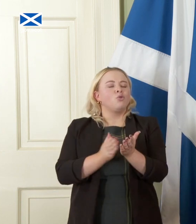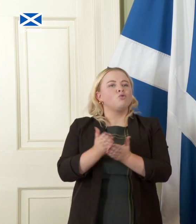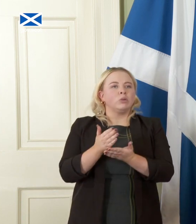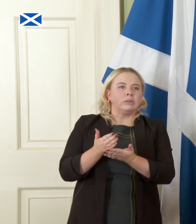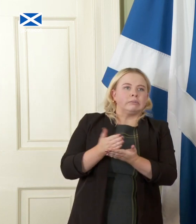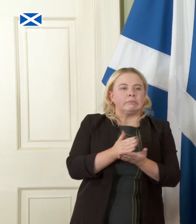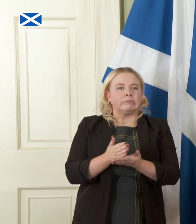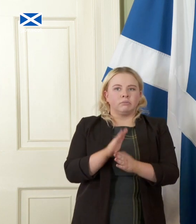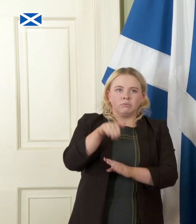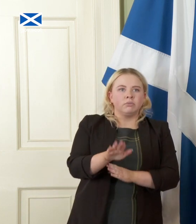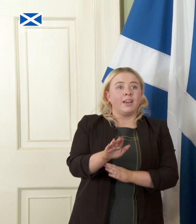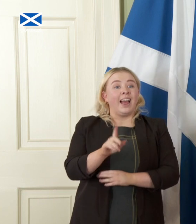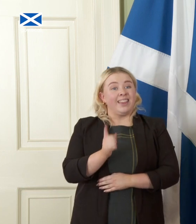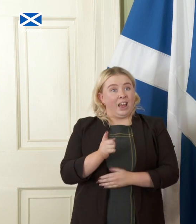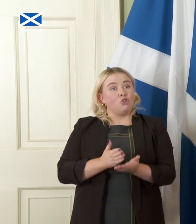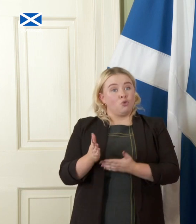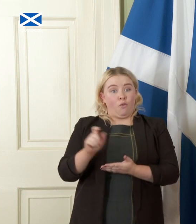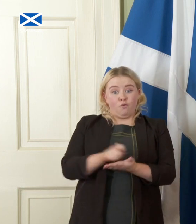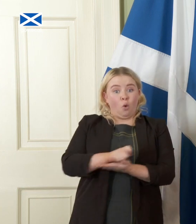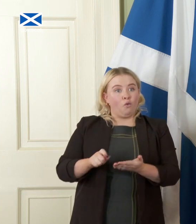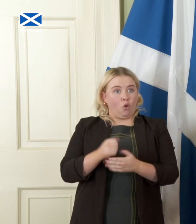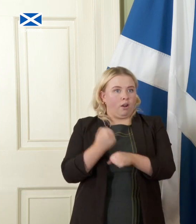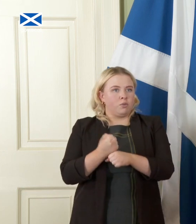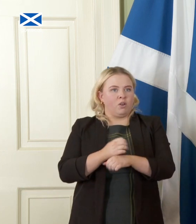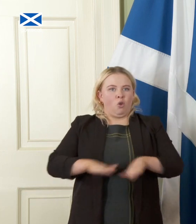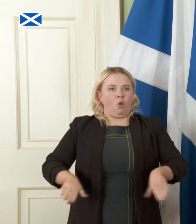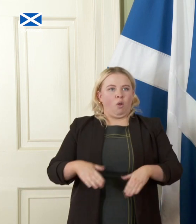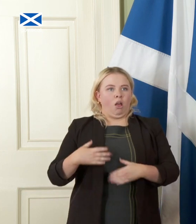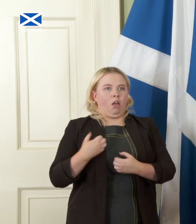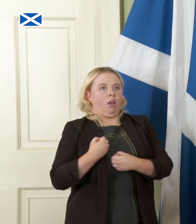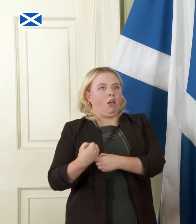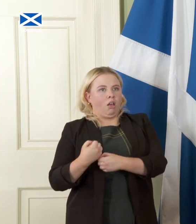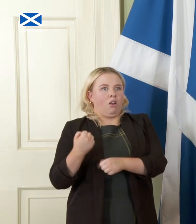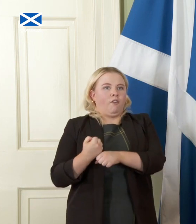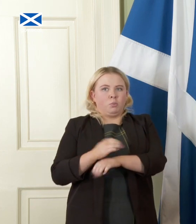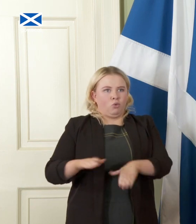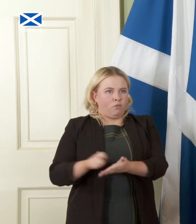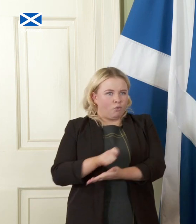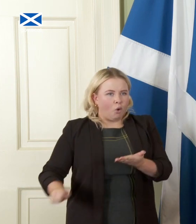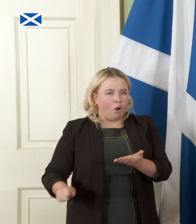that we vote for rather than governments that we don't vote for pursuing an economic policy based